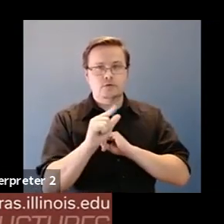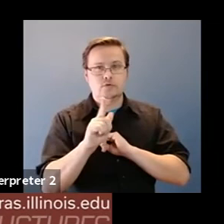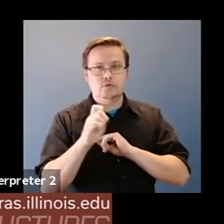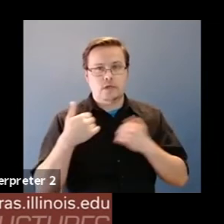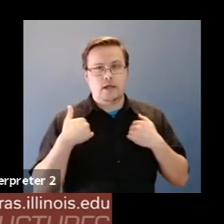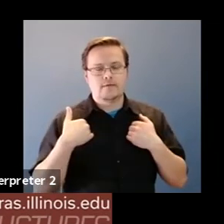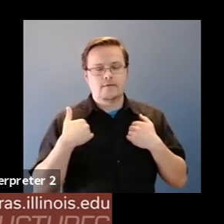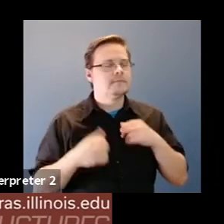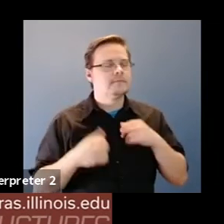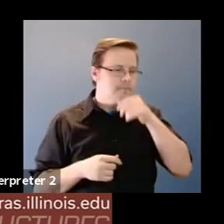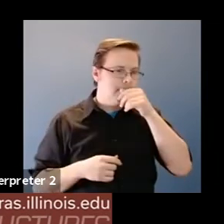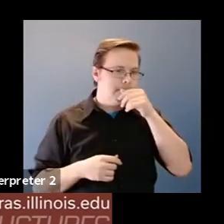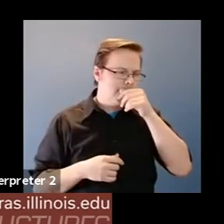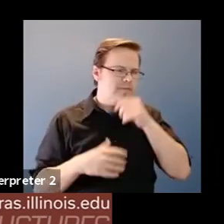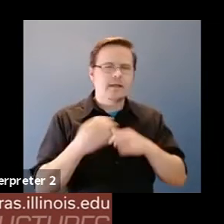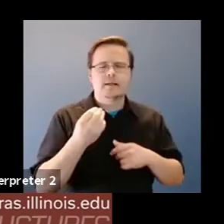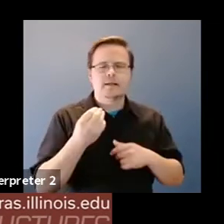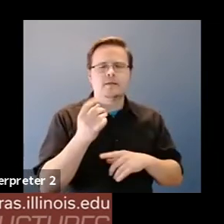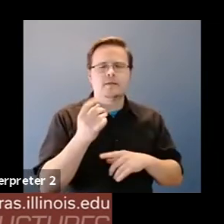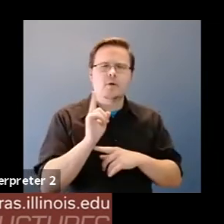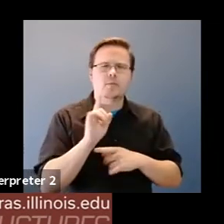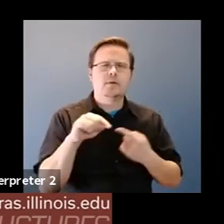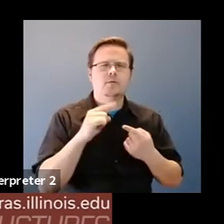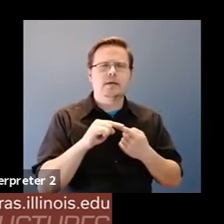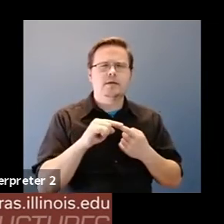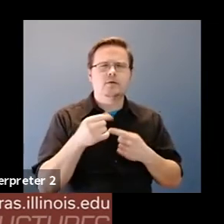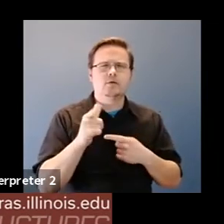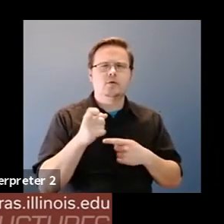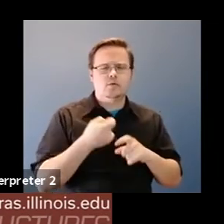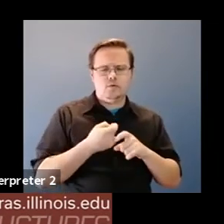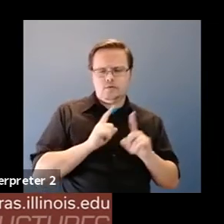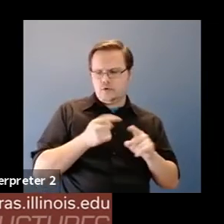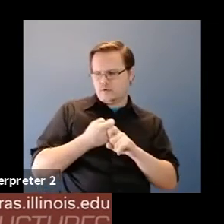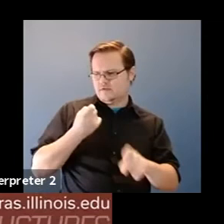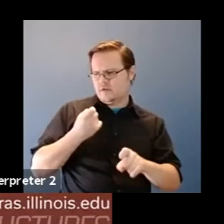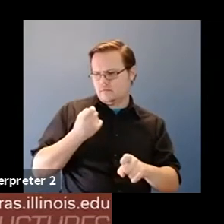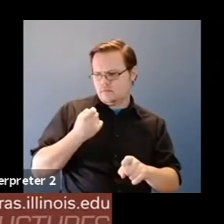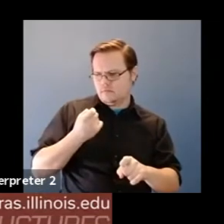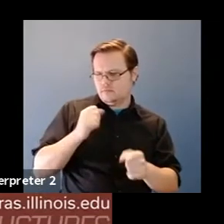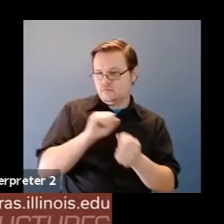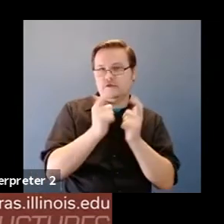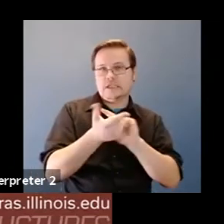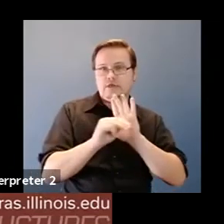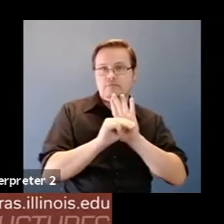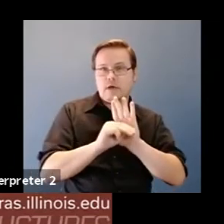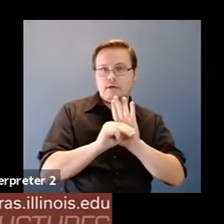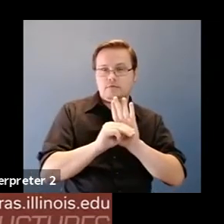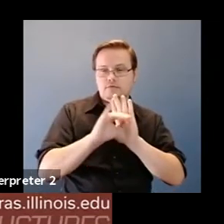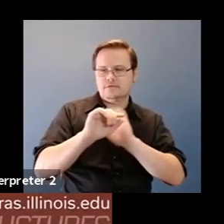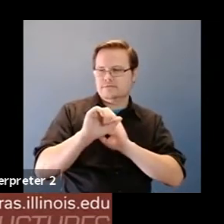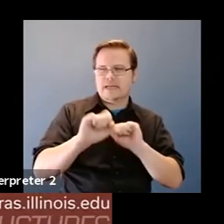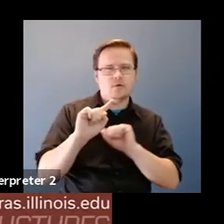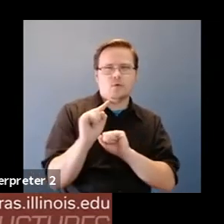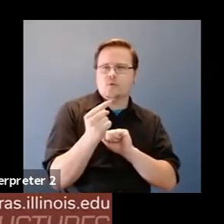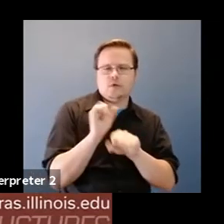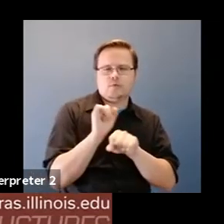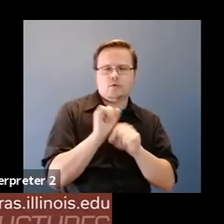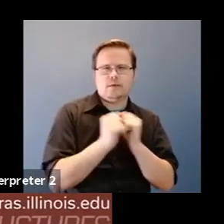Fernanda Viegas: And the moment when Google went from translation models that could only deal with one pair of languages.